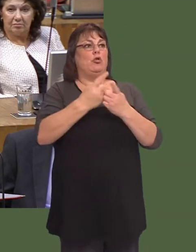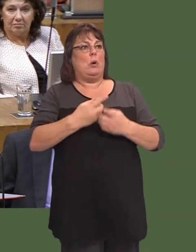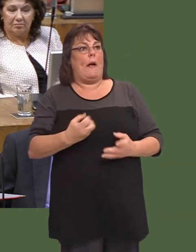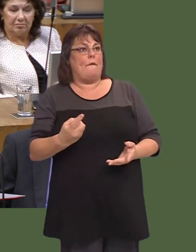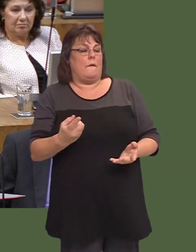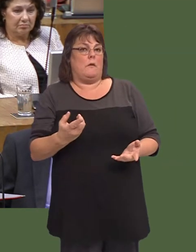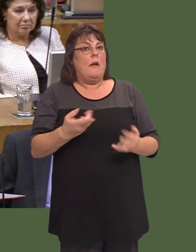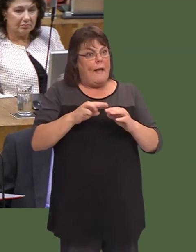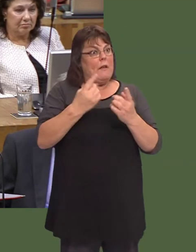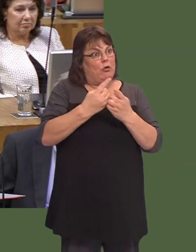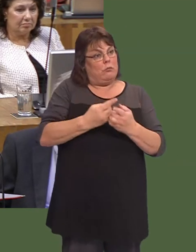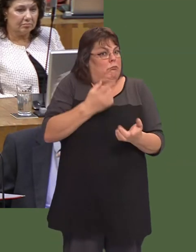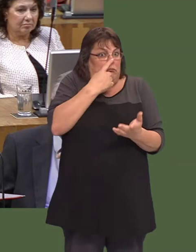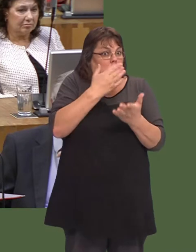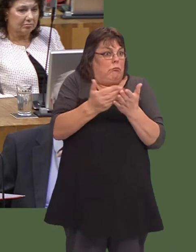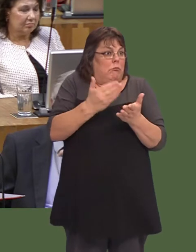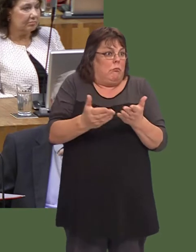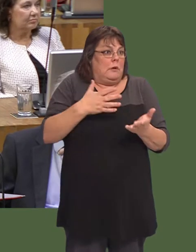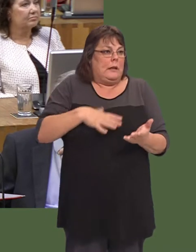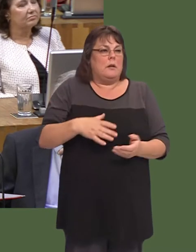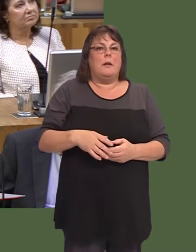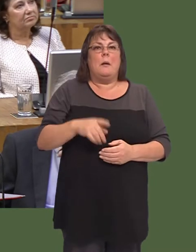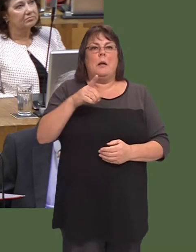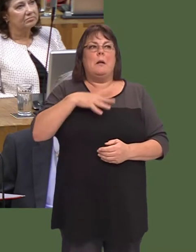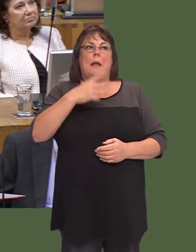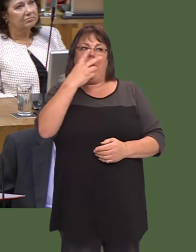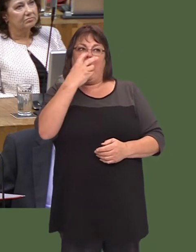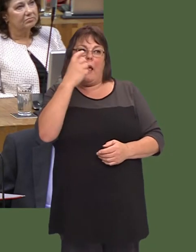Well, of course, that issue needs to be addressed, but weíve got be careful here because the